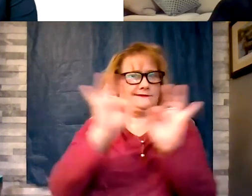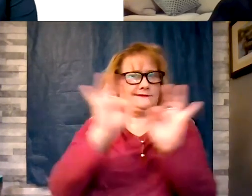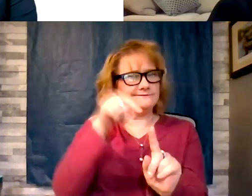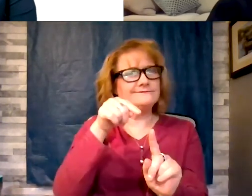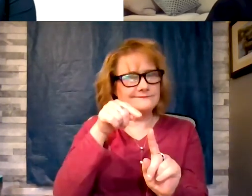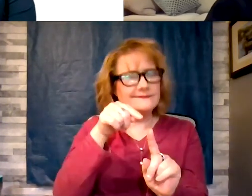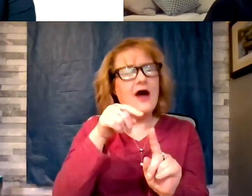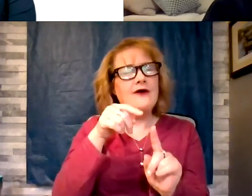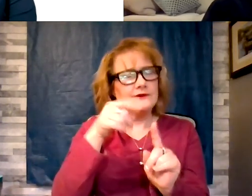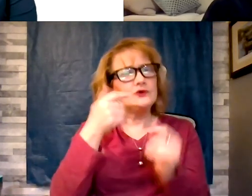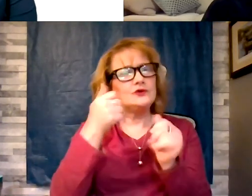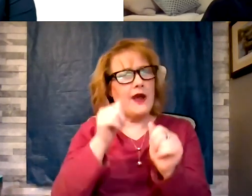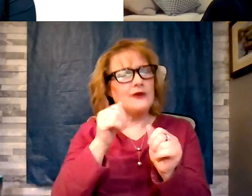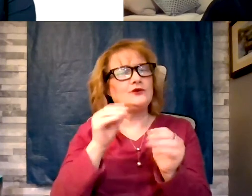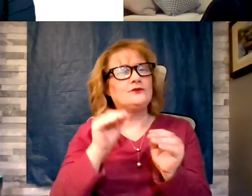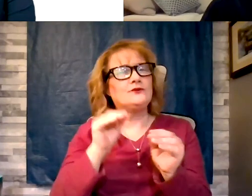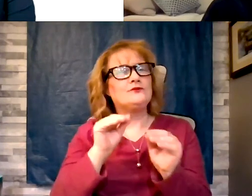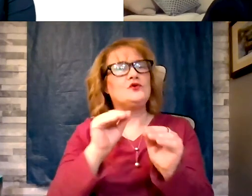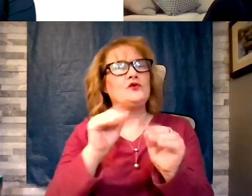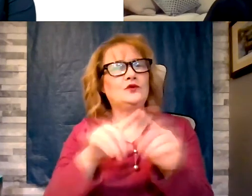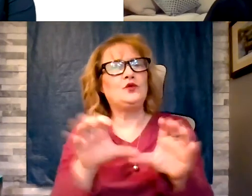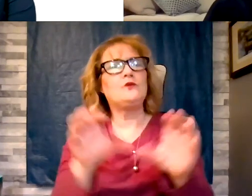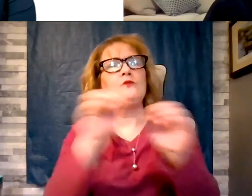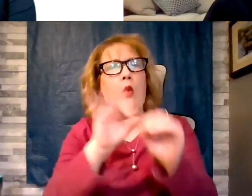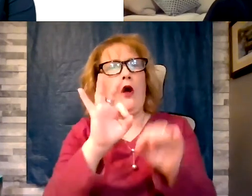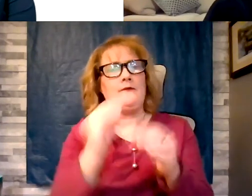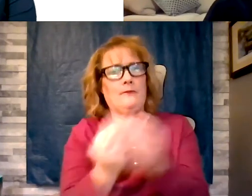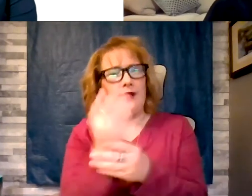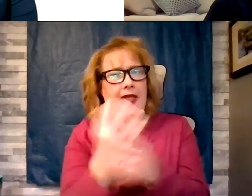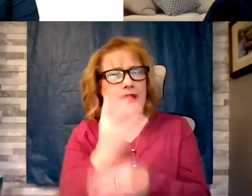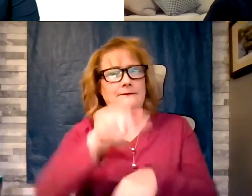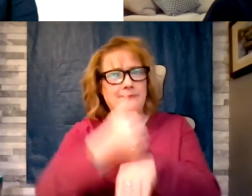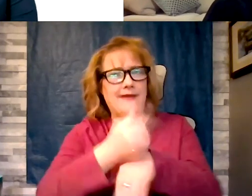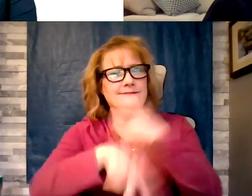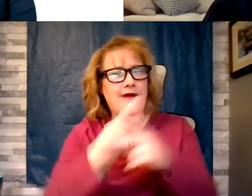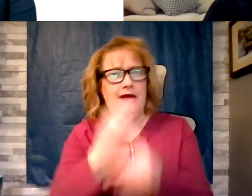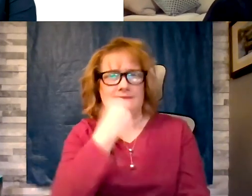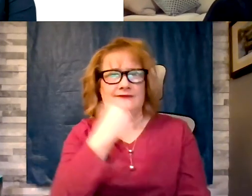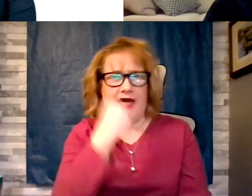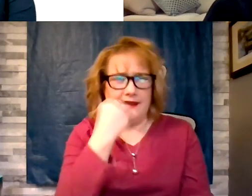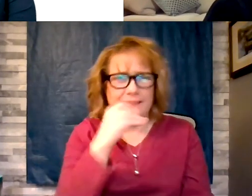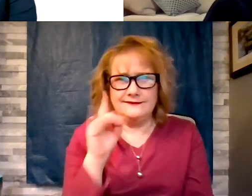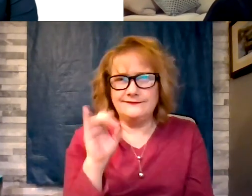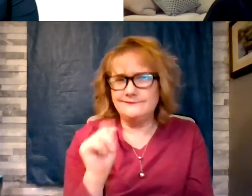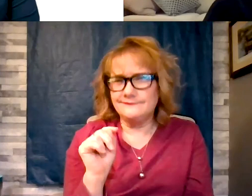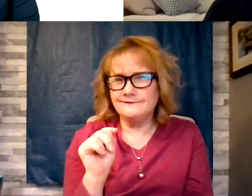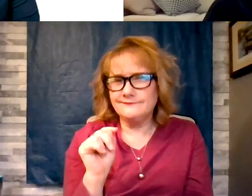diet. I can tell you you can find them but it will be a